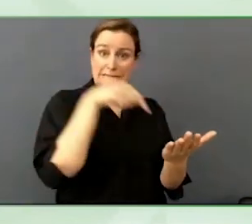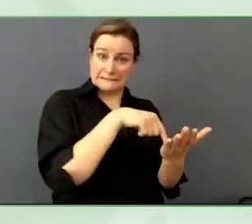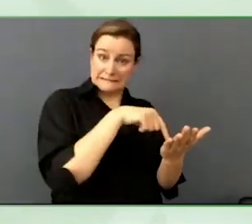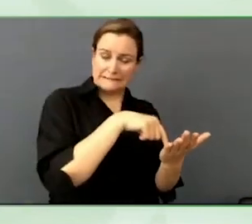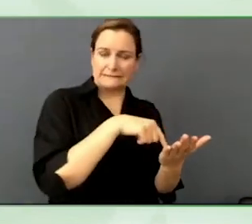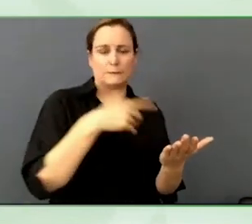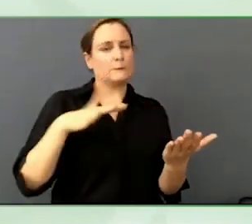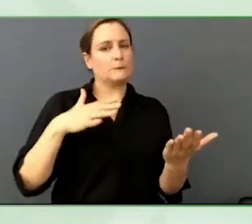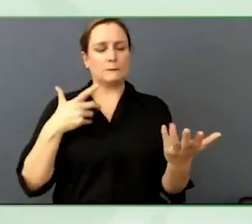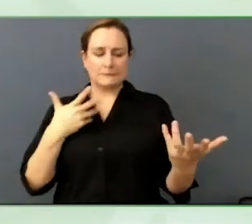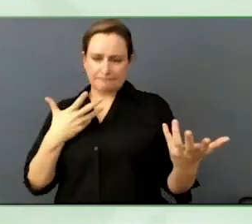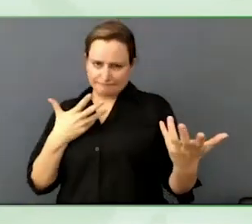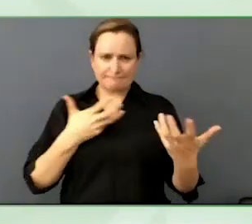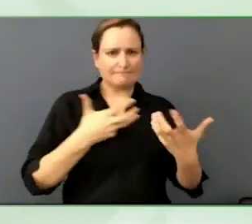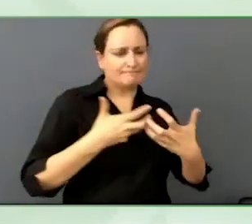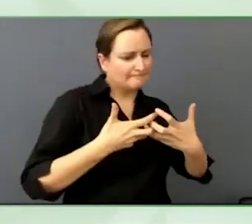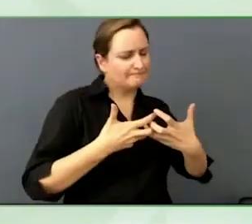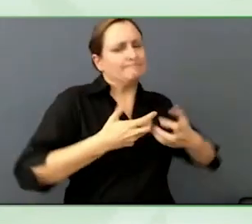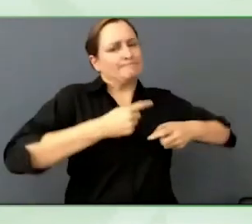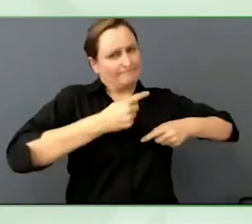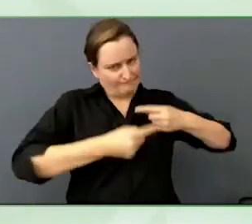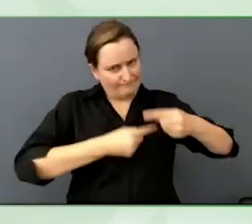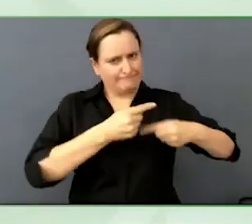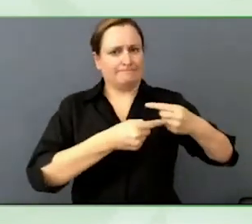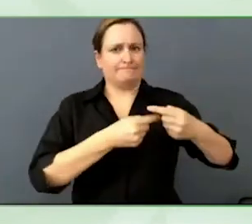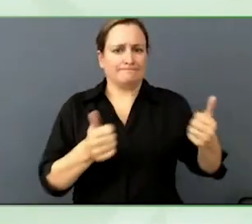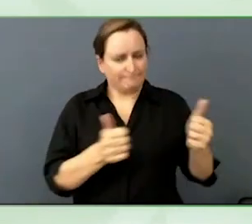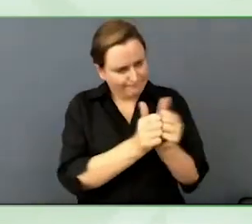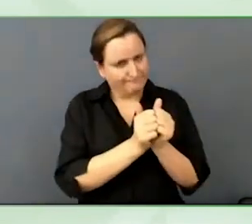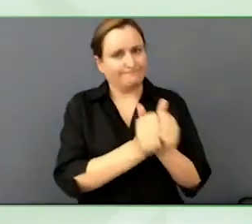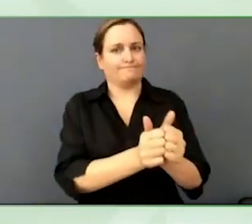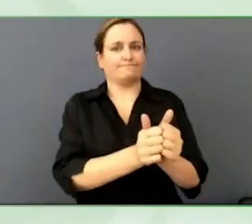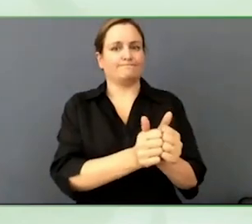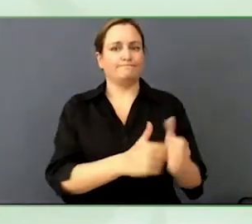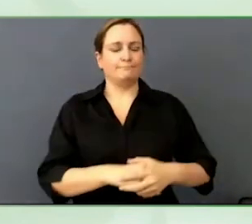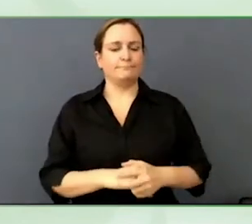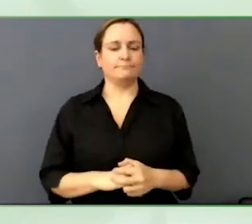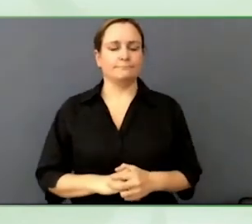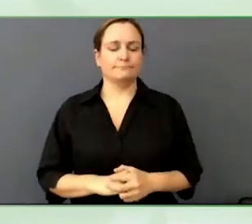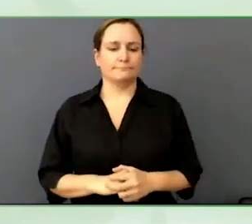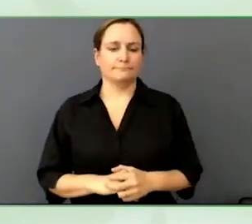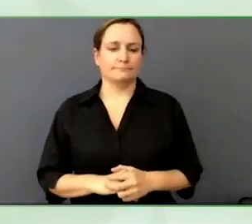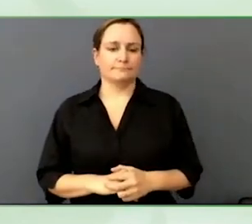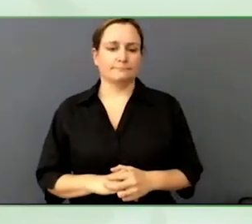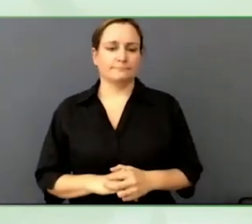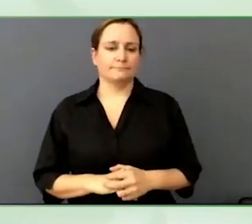I note that you and I, as preparation for this, we talked a